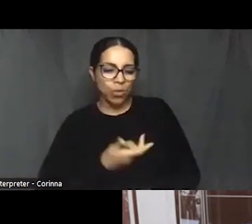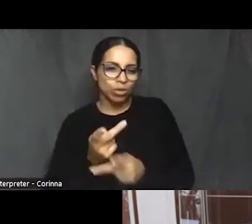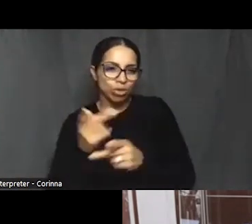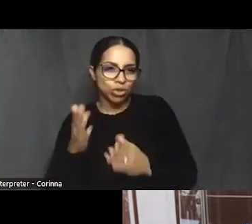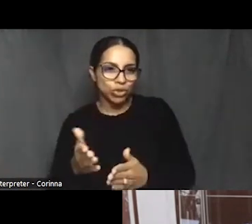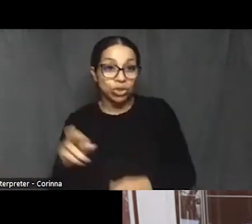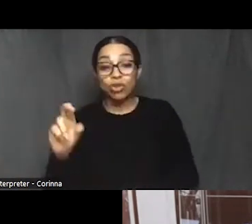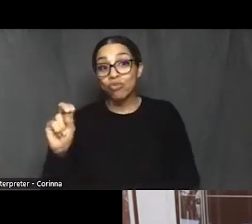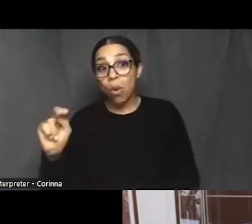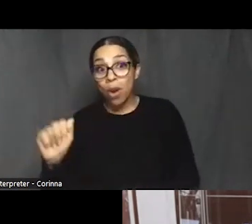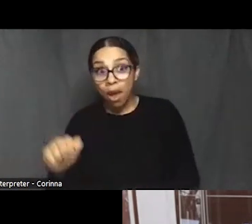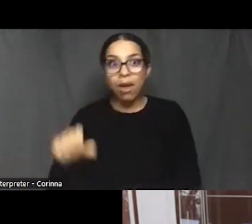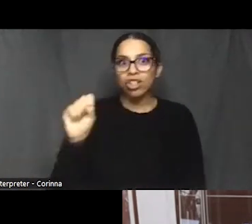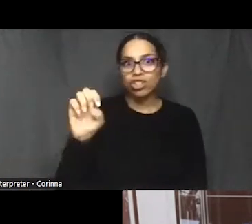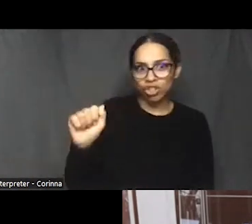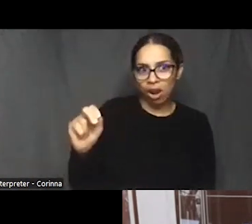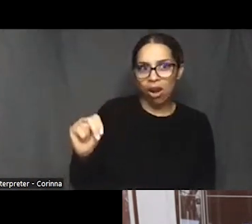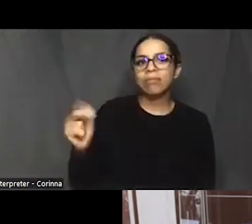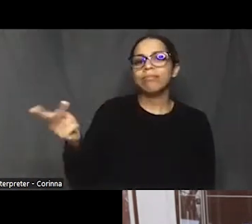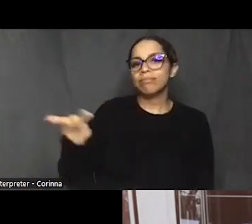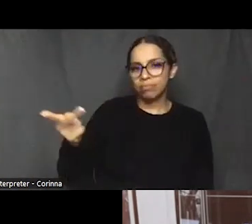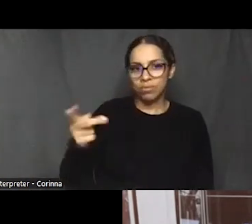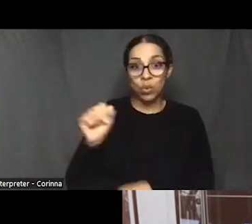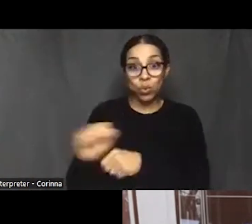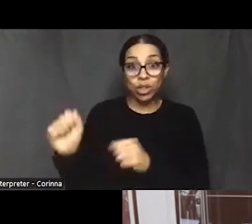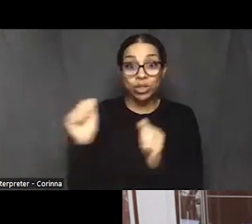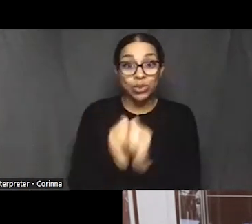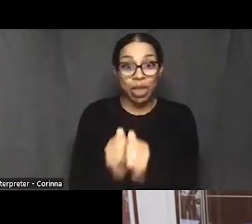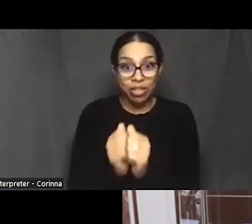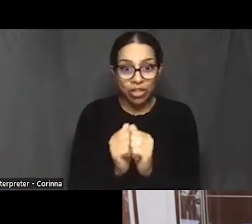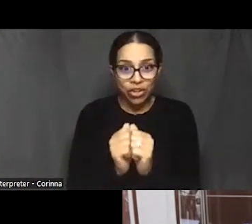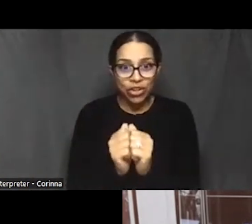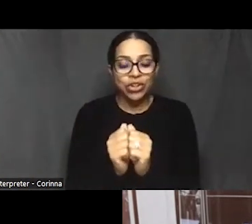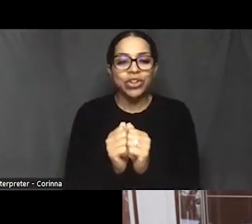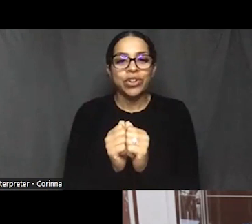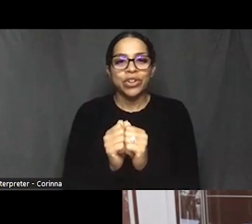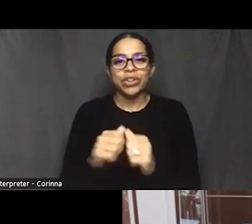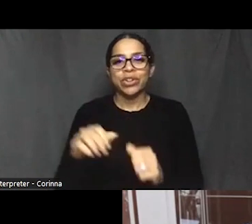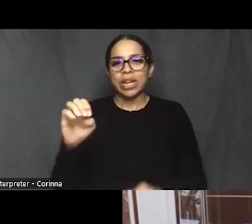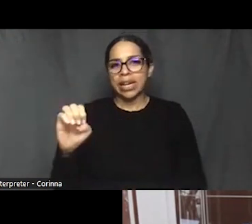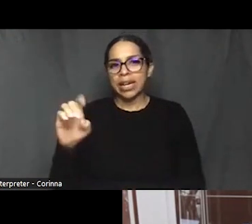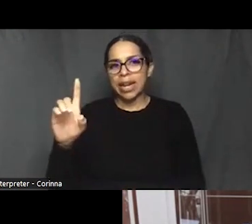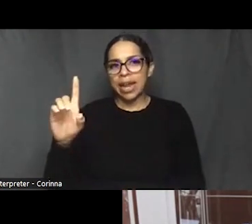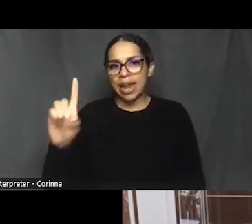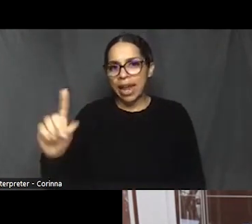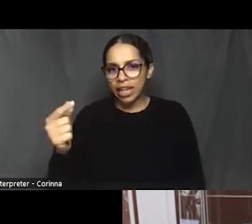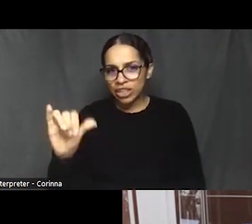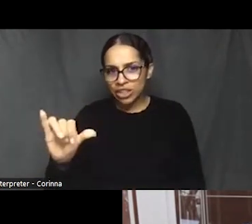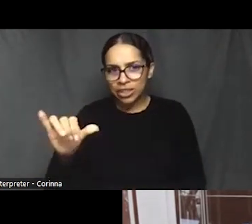been working together in Edie and she sent Sean a message